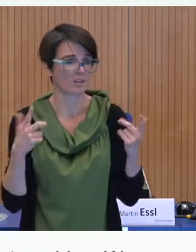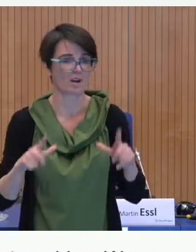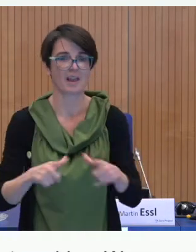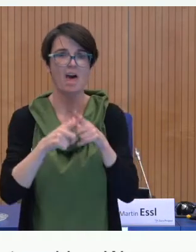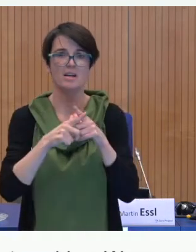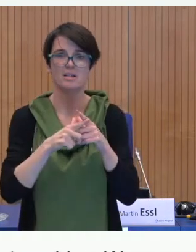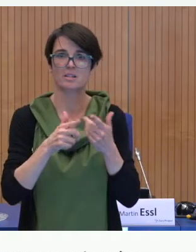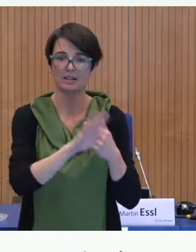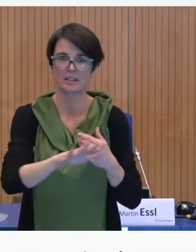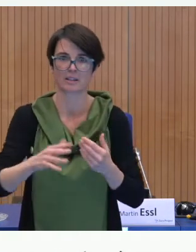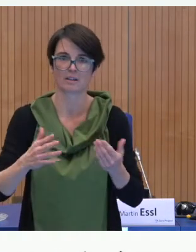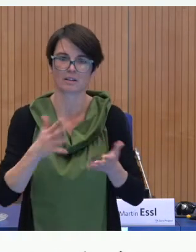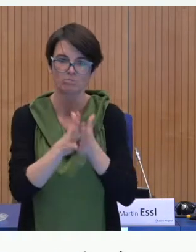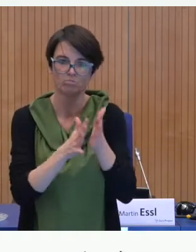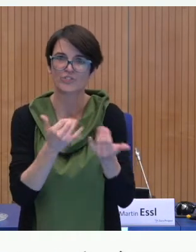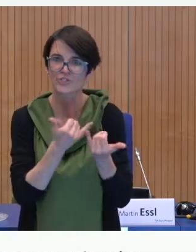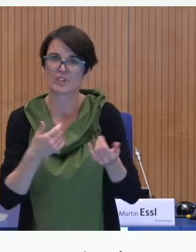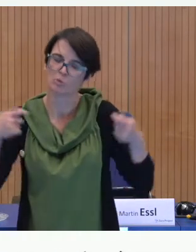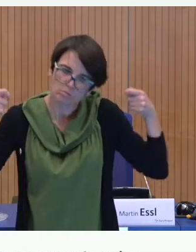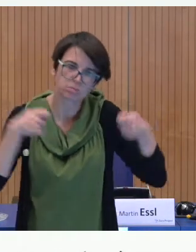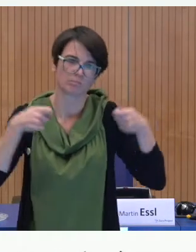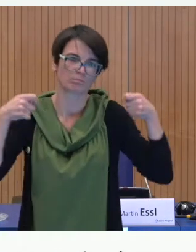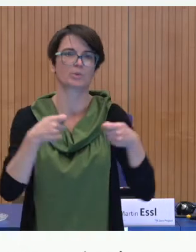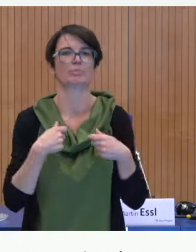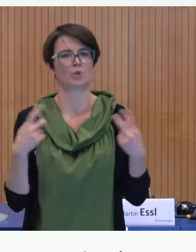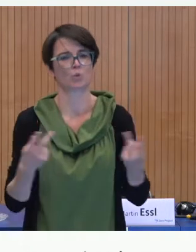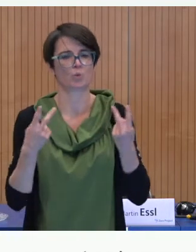donations for families who cannot afford our courses.